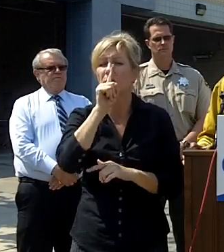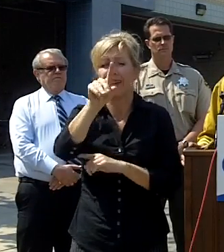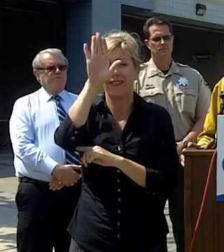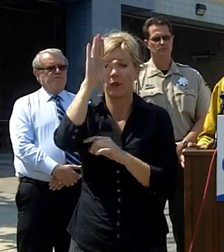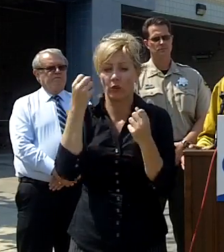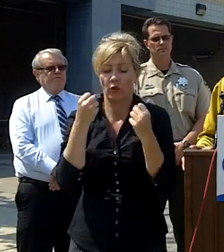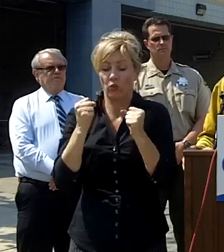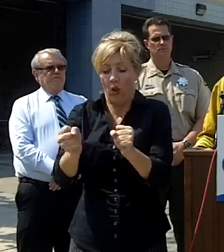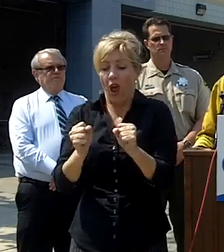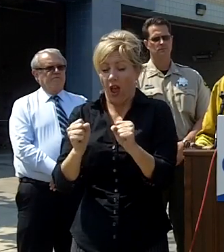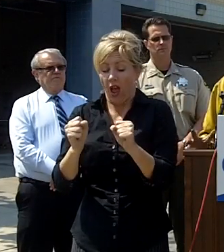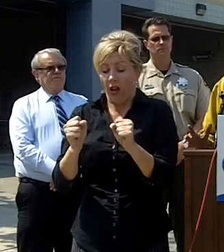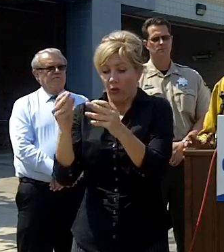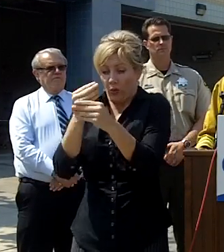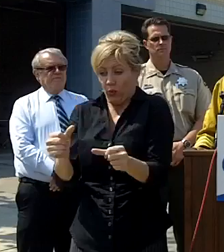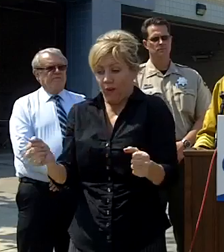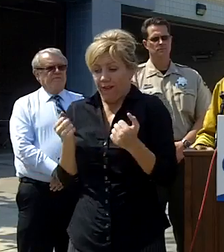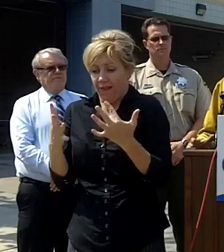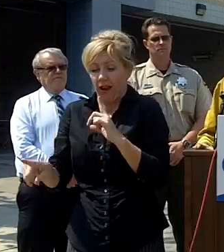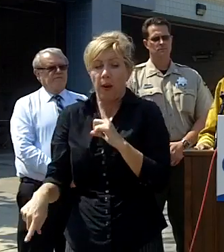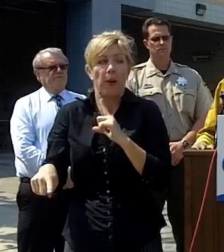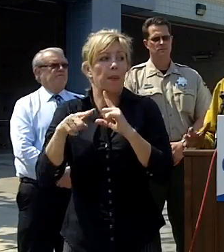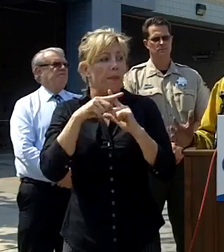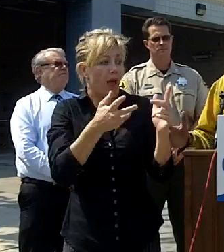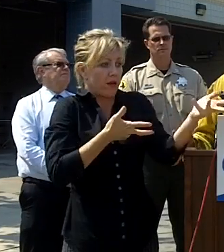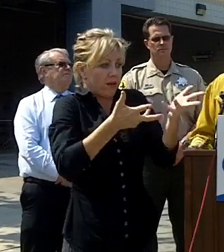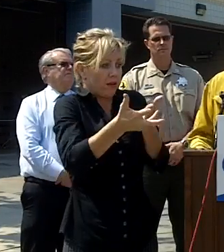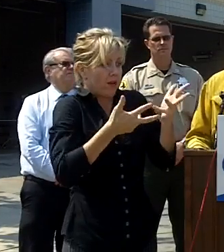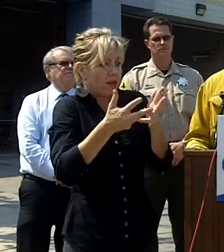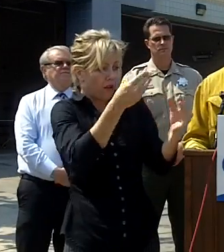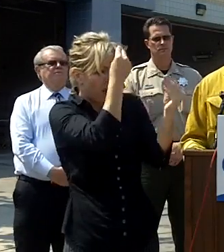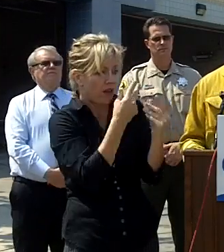trying to battle the fire they were also trying to engage in evacuating people from their homes